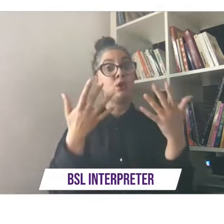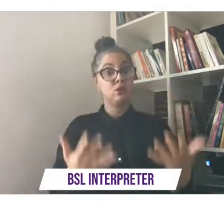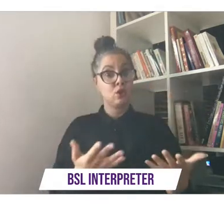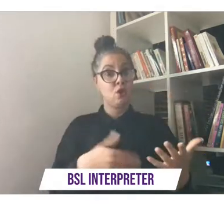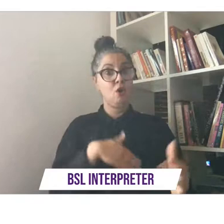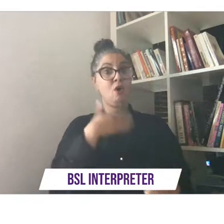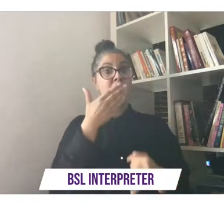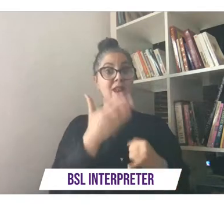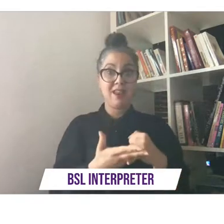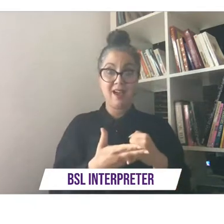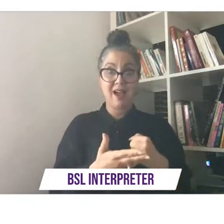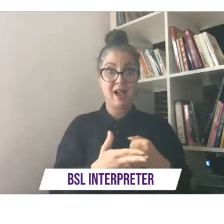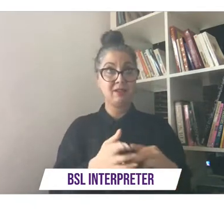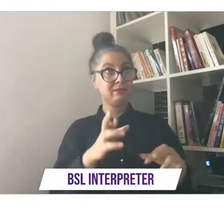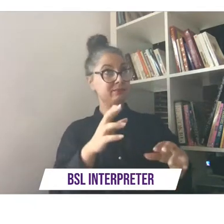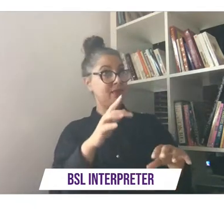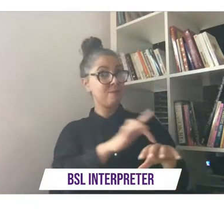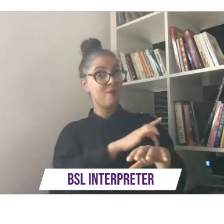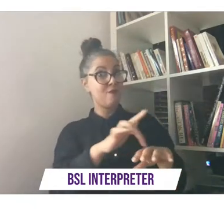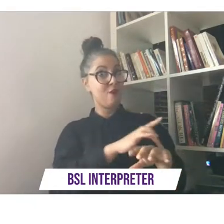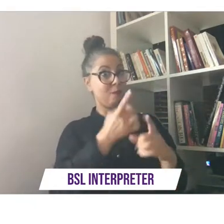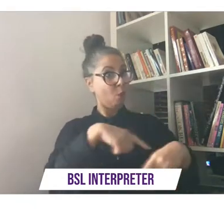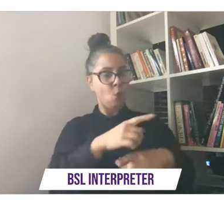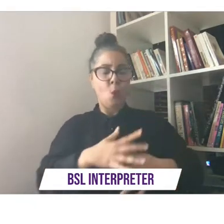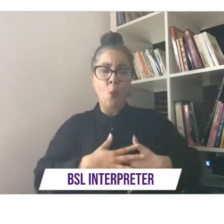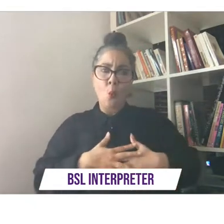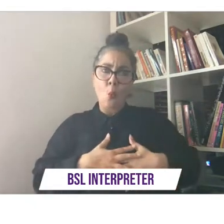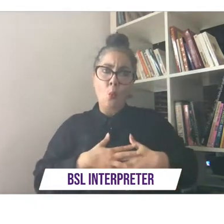that we hope will challenge us all and help us reflect on what we've been discussing this week